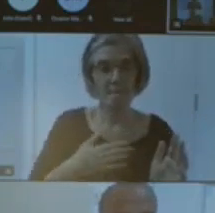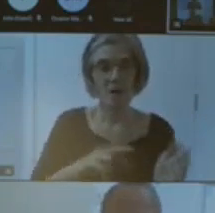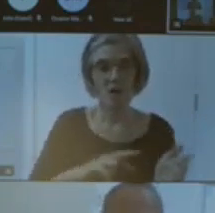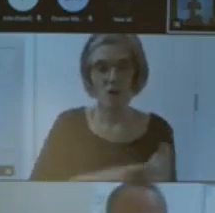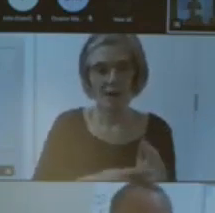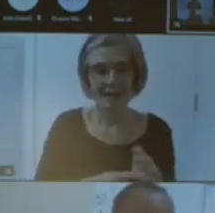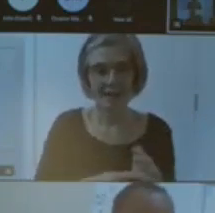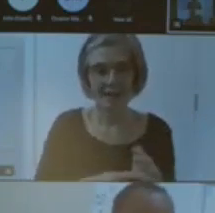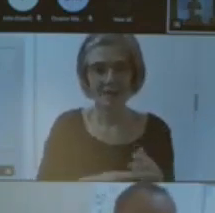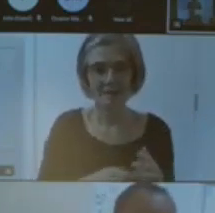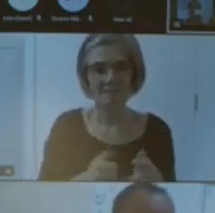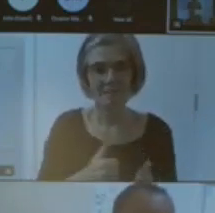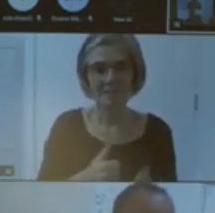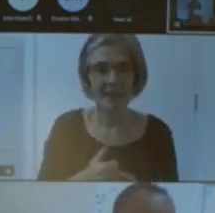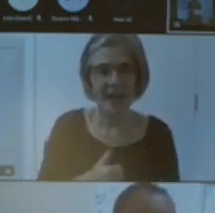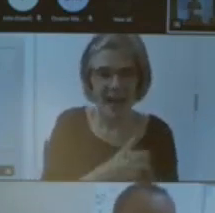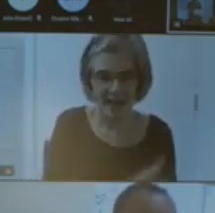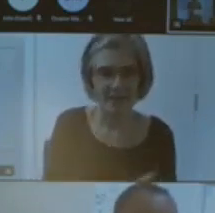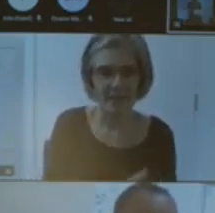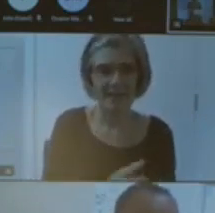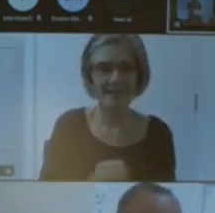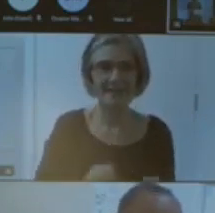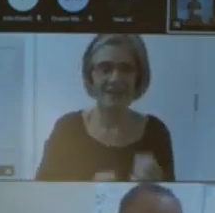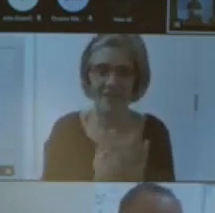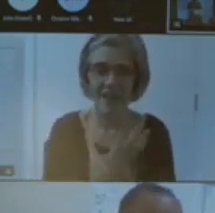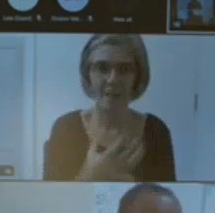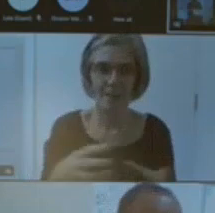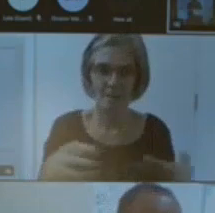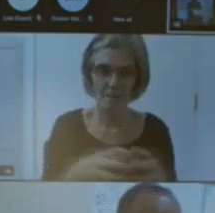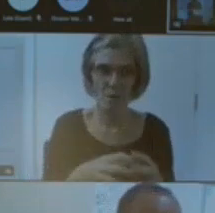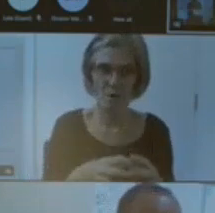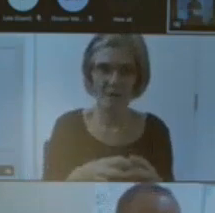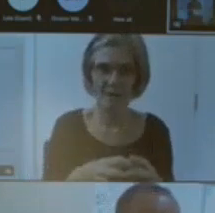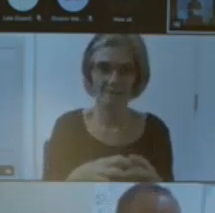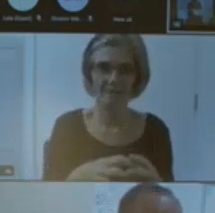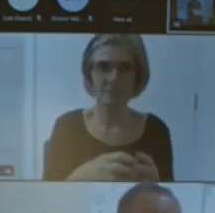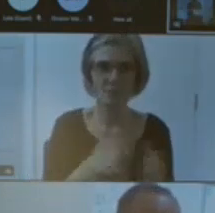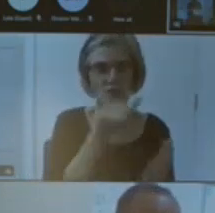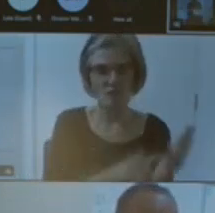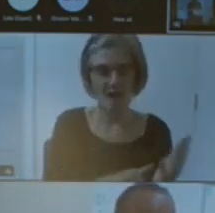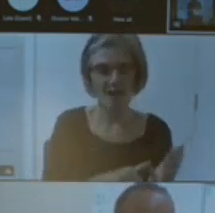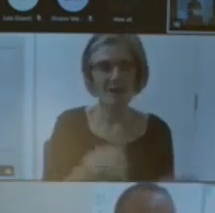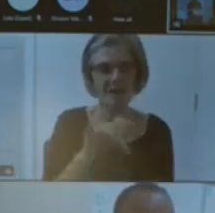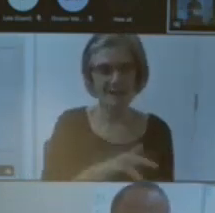Association but archives and record sector but over the last 5 years we've done a lot of work